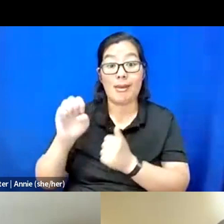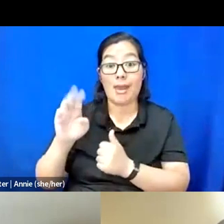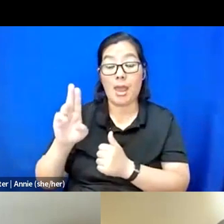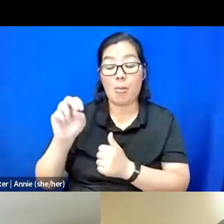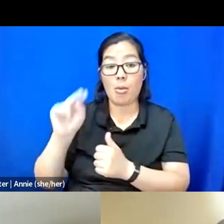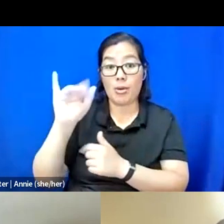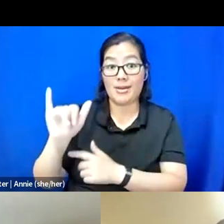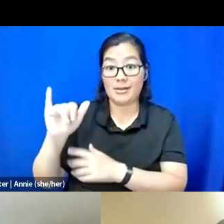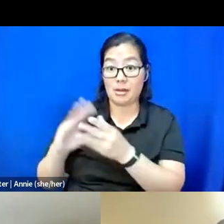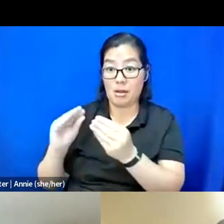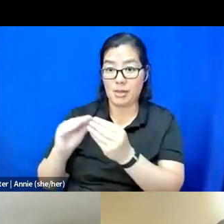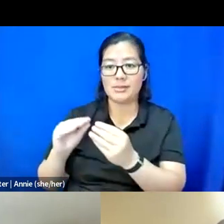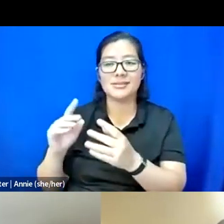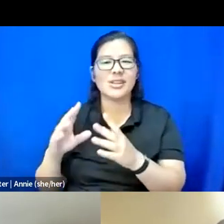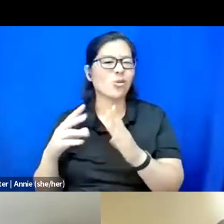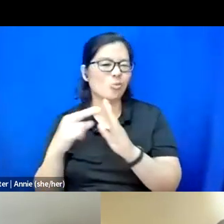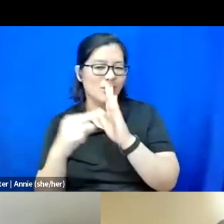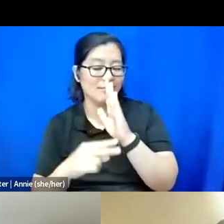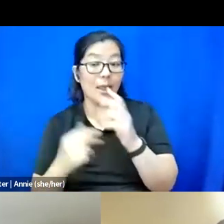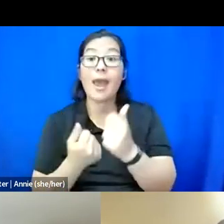It said, everybody go buy Mia's art soon.